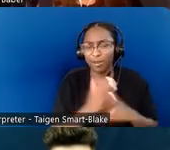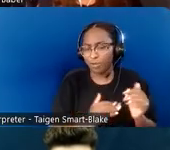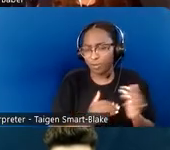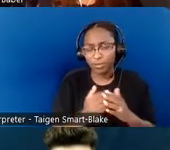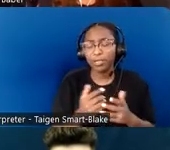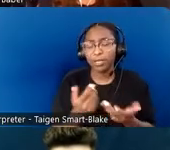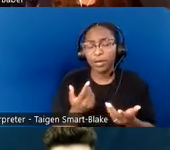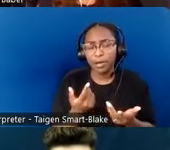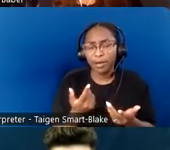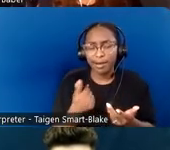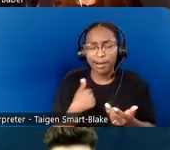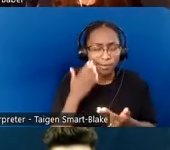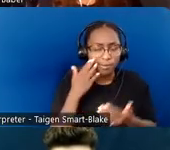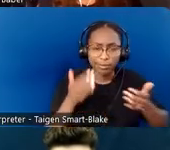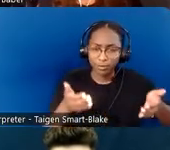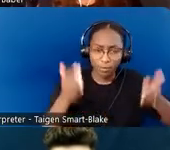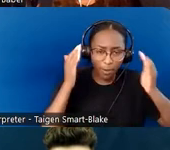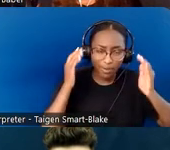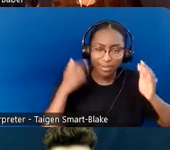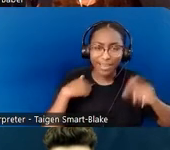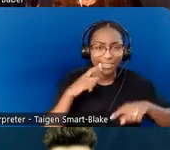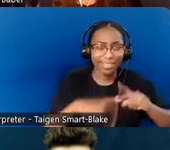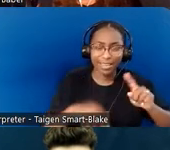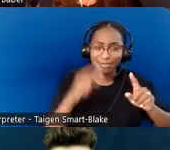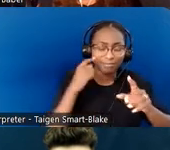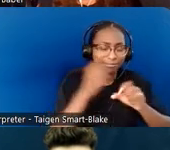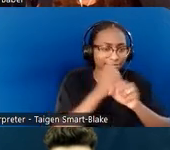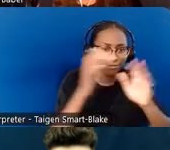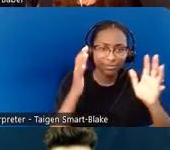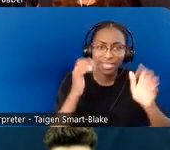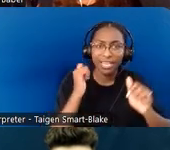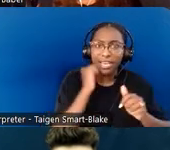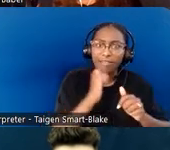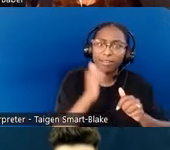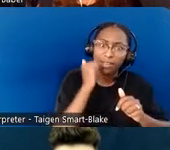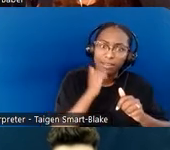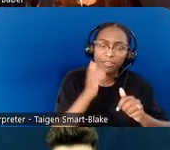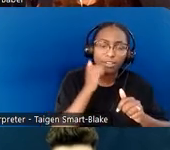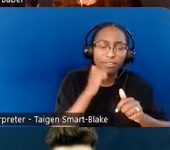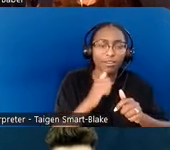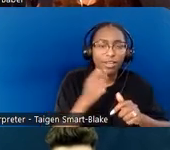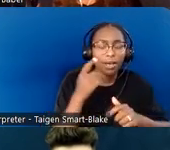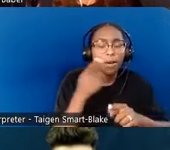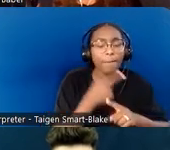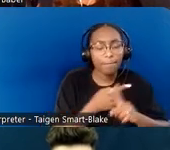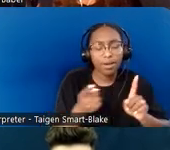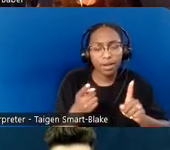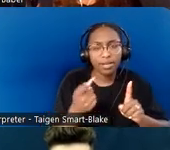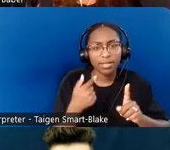and I cannot imagine undergoing it day by day; but that's why I'm teaching you about it, if this is new to you.